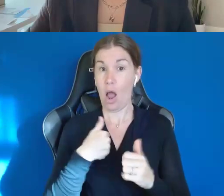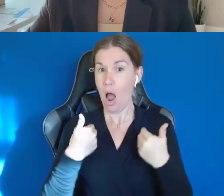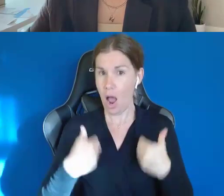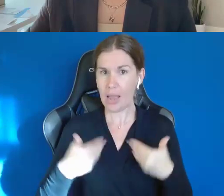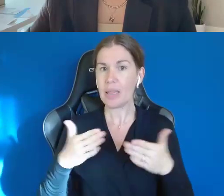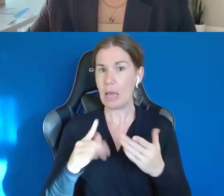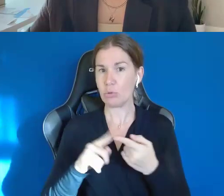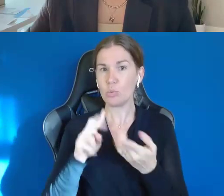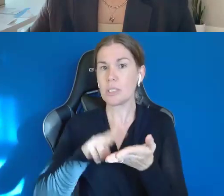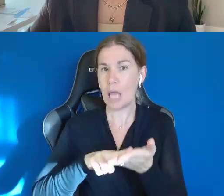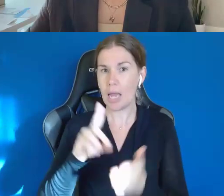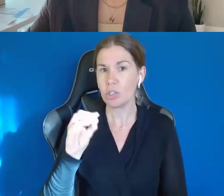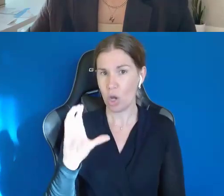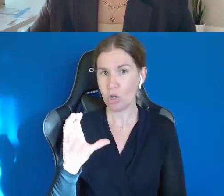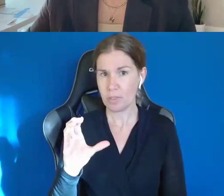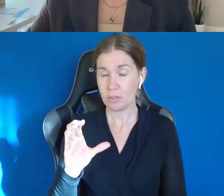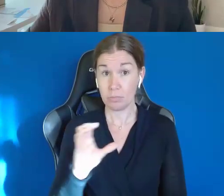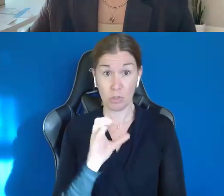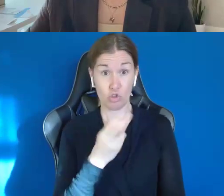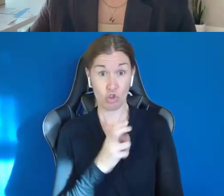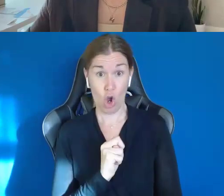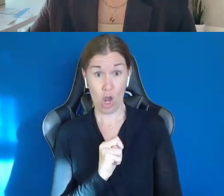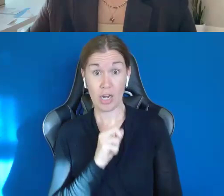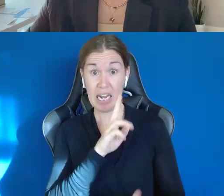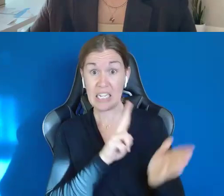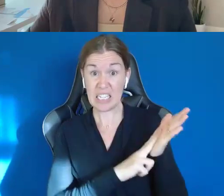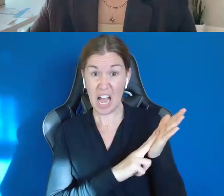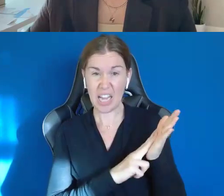The only thing that Shawn has been signing so far is the authorizations that have come